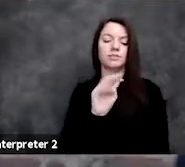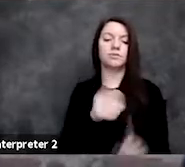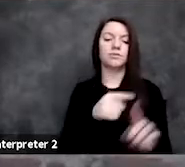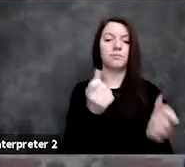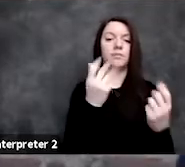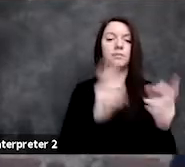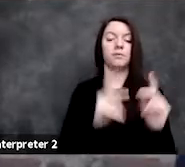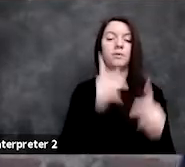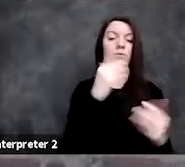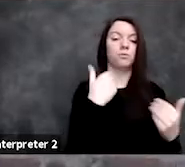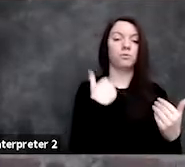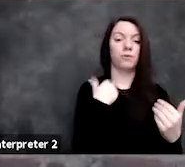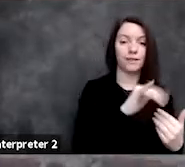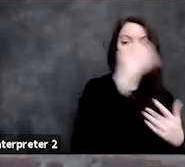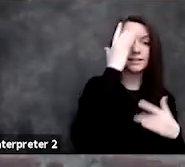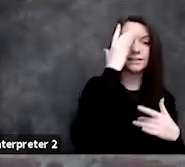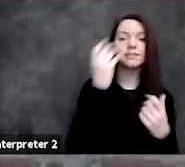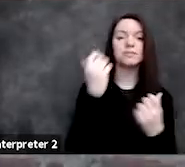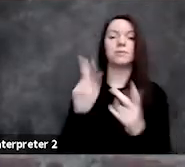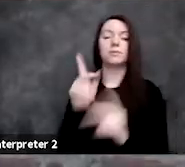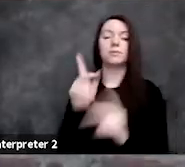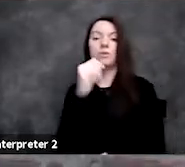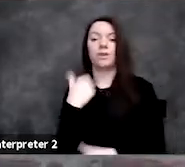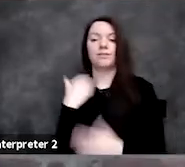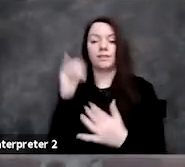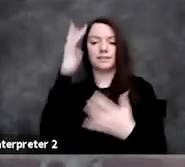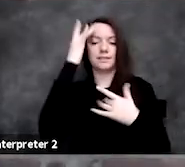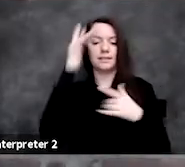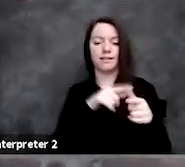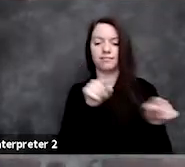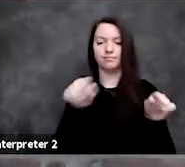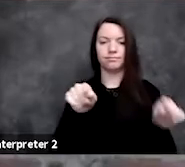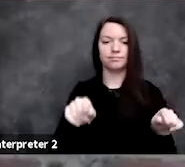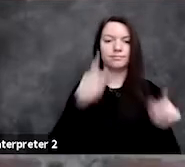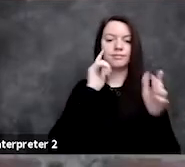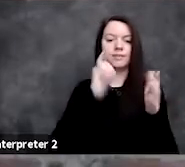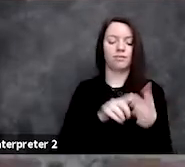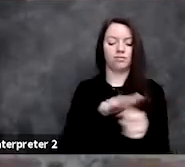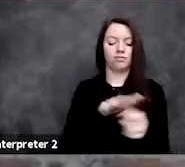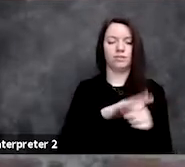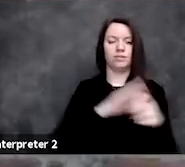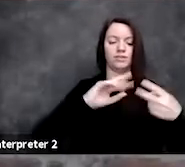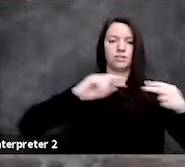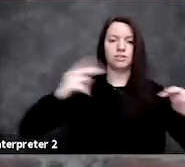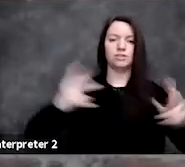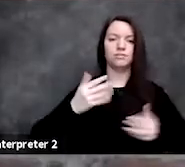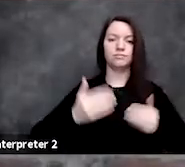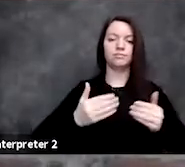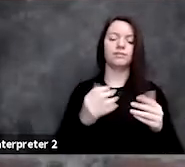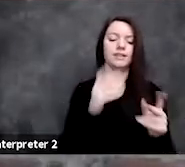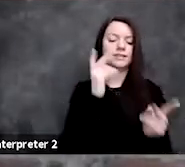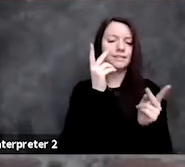many people without the disease, and you can identify regions of the genome where it looks like there's differences